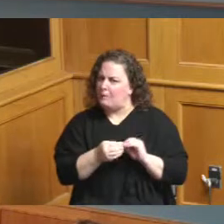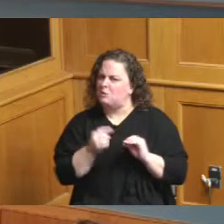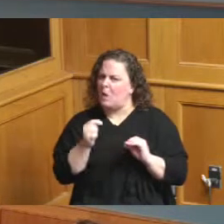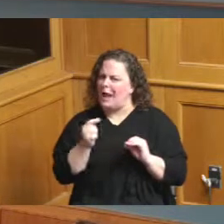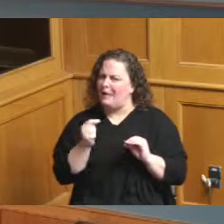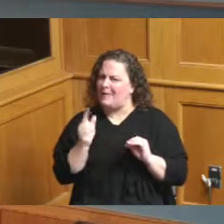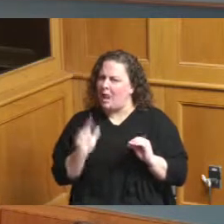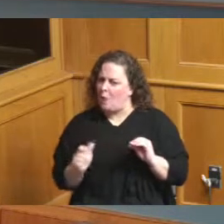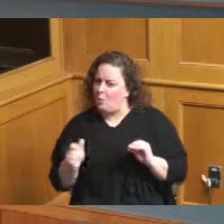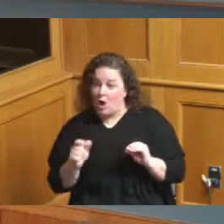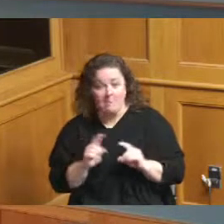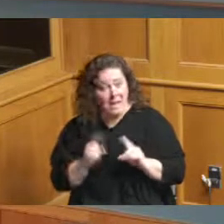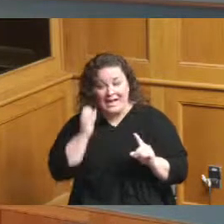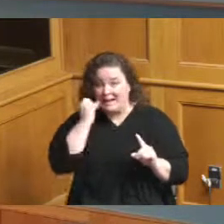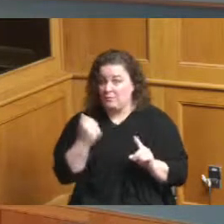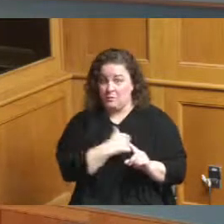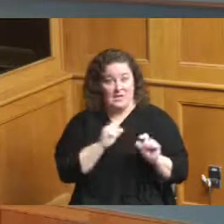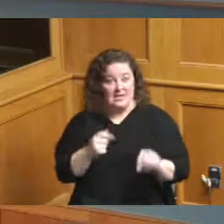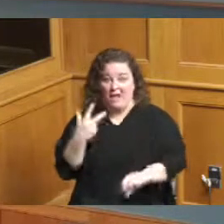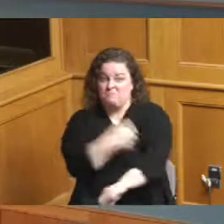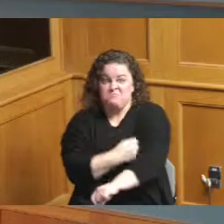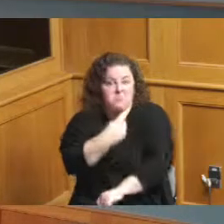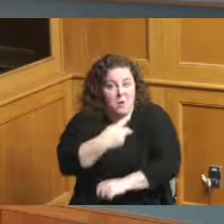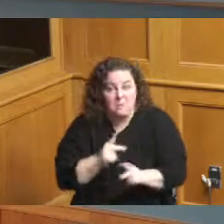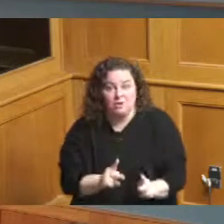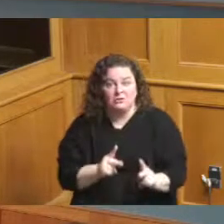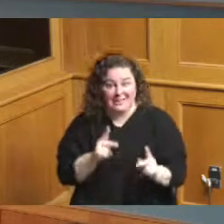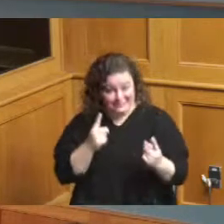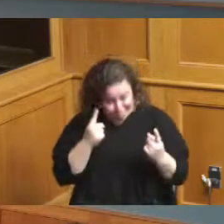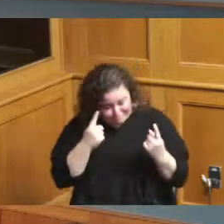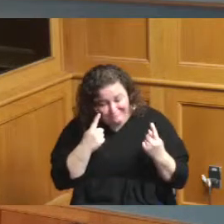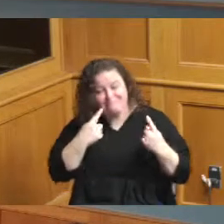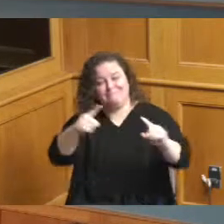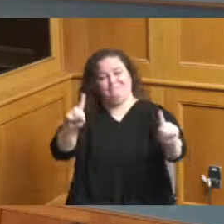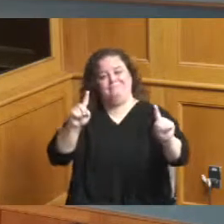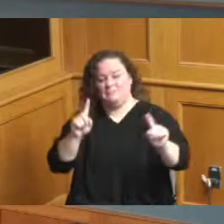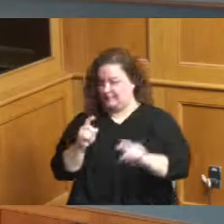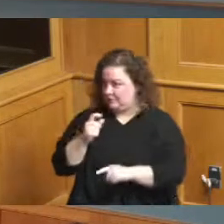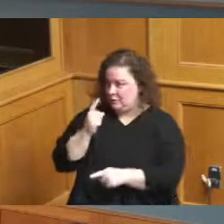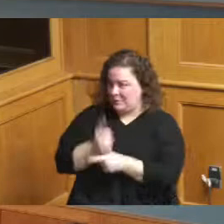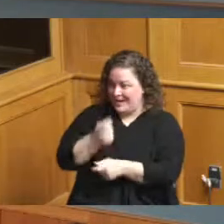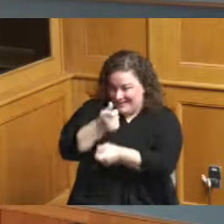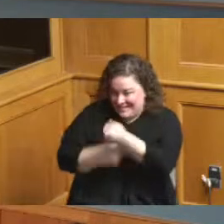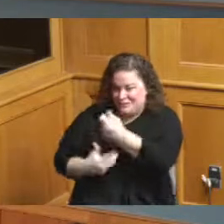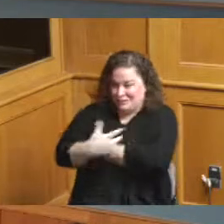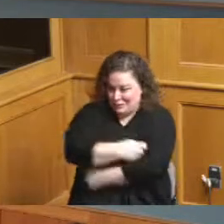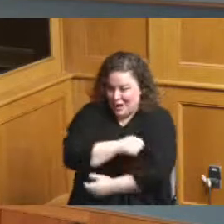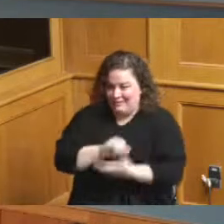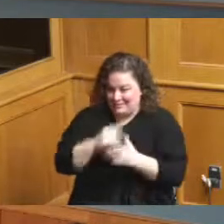vaccinated or boosted that's a success every shot counts yeah there you go so thank you so much I